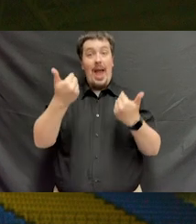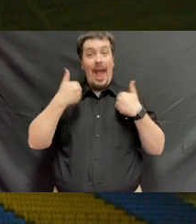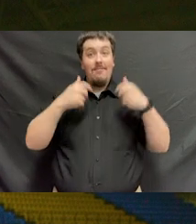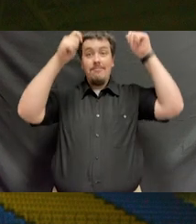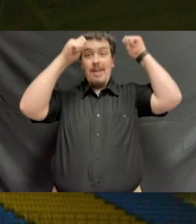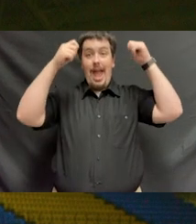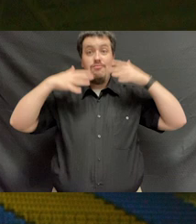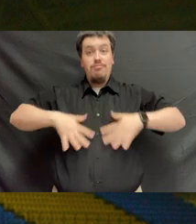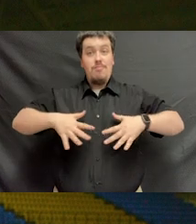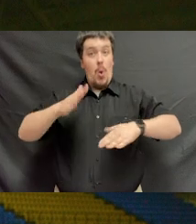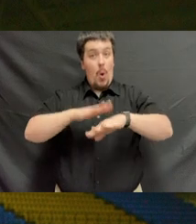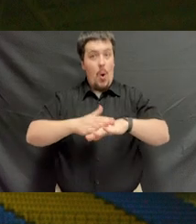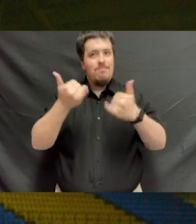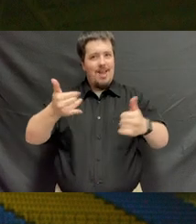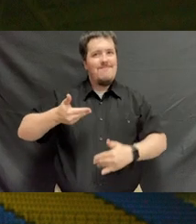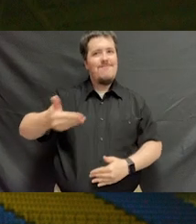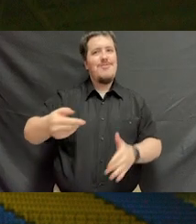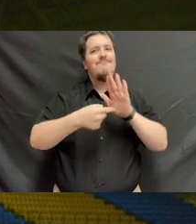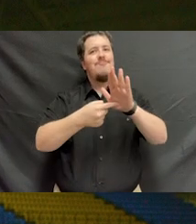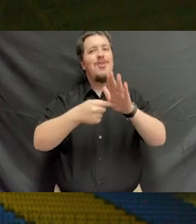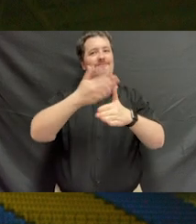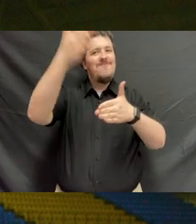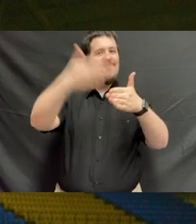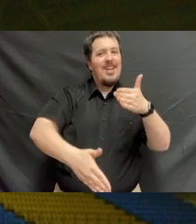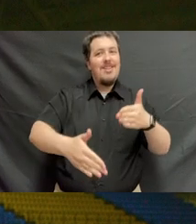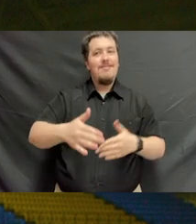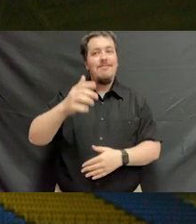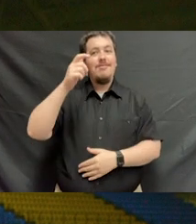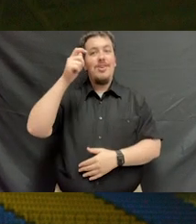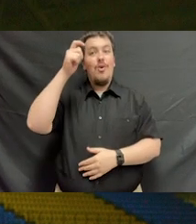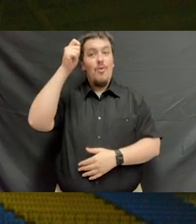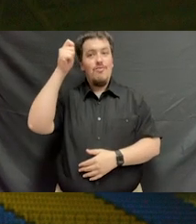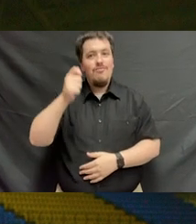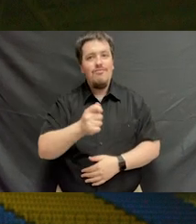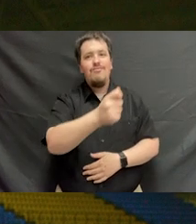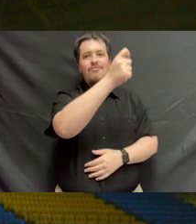For our graduates who are wearing your commencement regalia, I invite you as a symbol of completion to please move your tassel